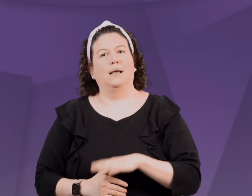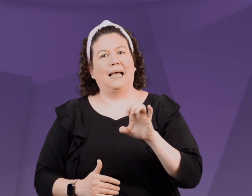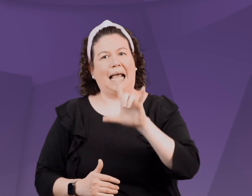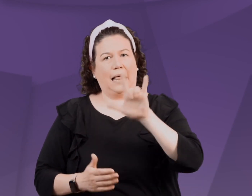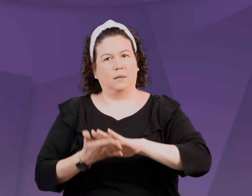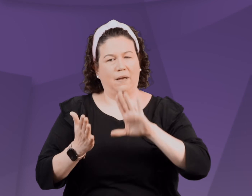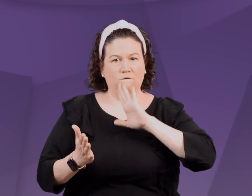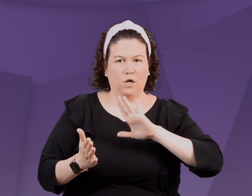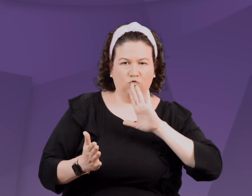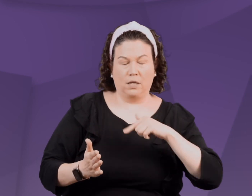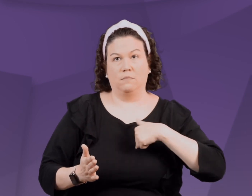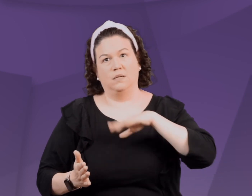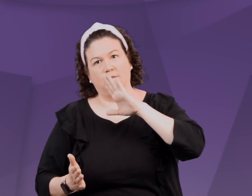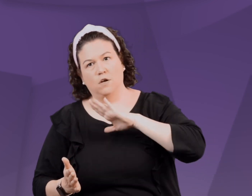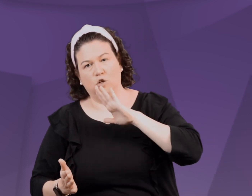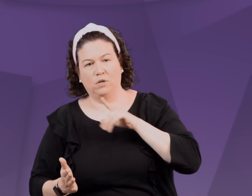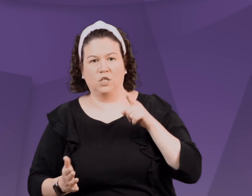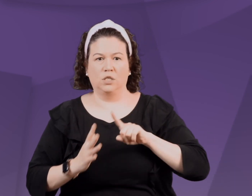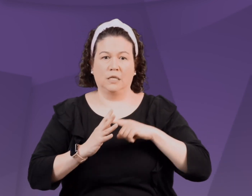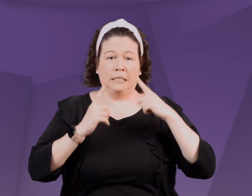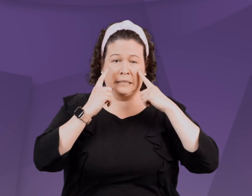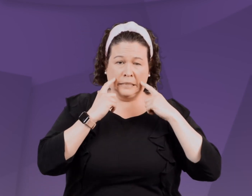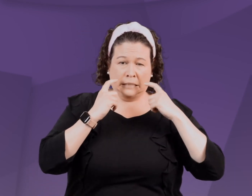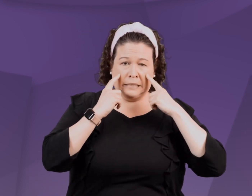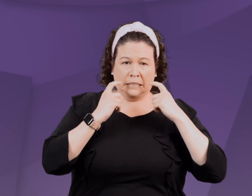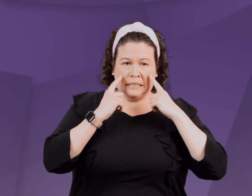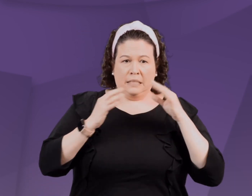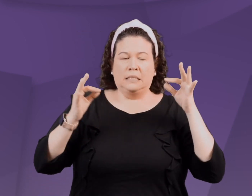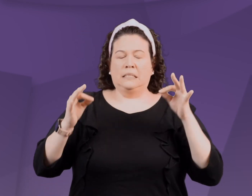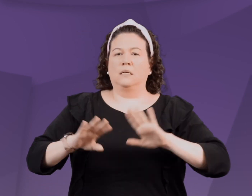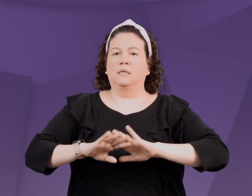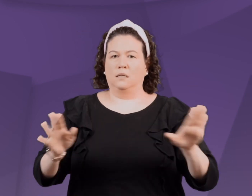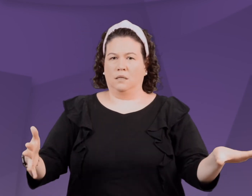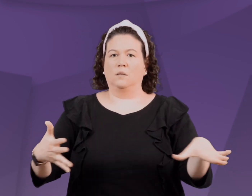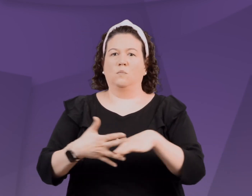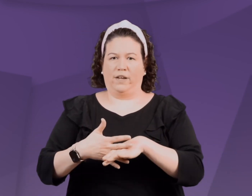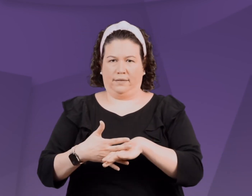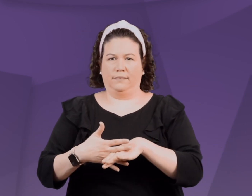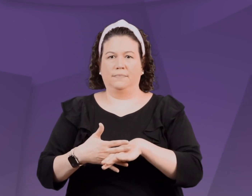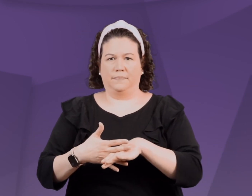We were both frustrated and she was in tears. We decided to take a break.